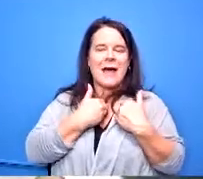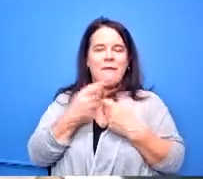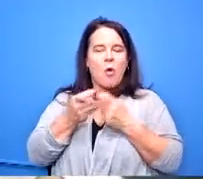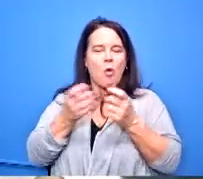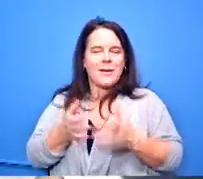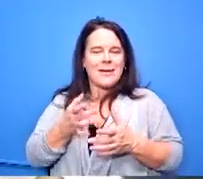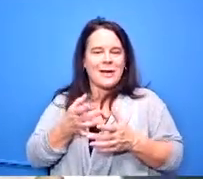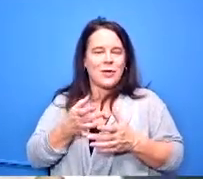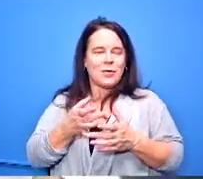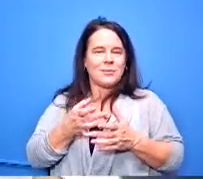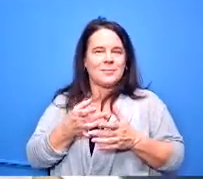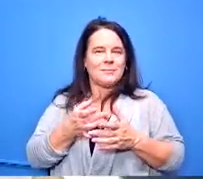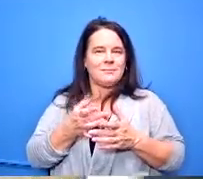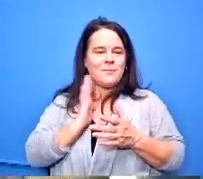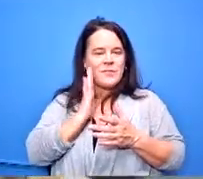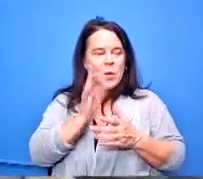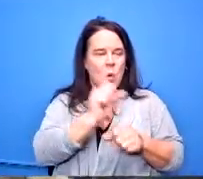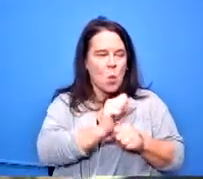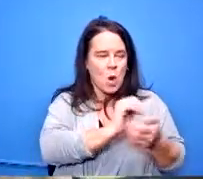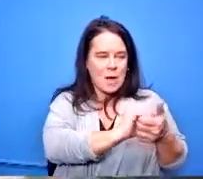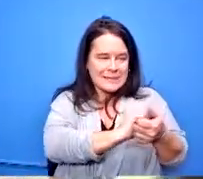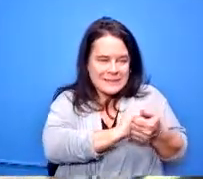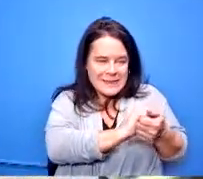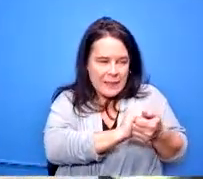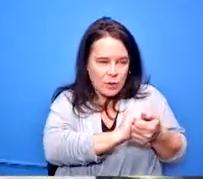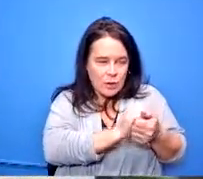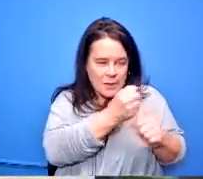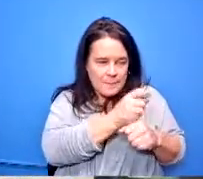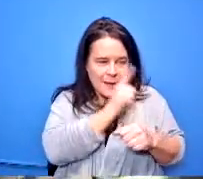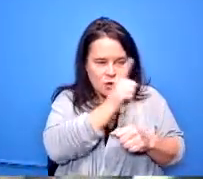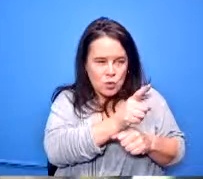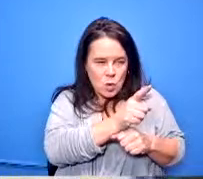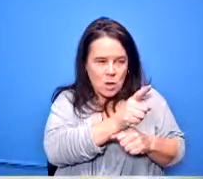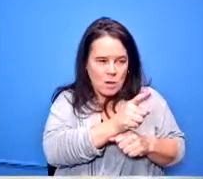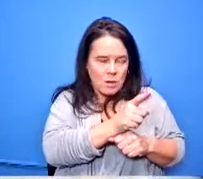to make sure that it follows what the state requires uh that there are testing items